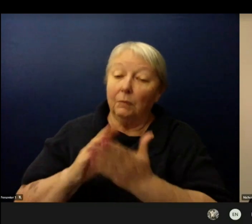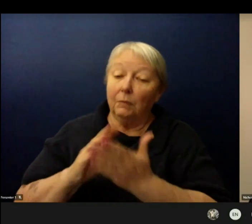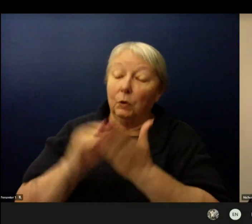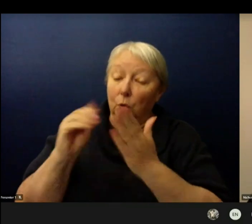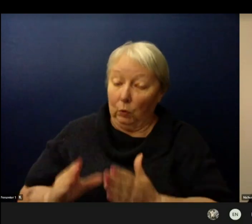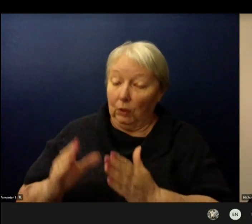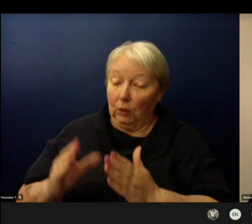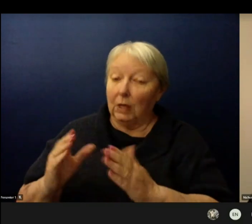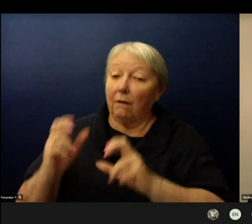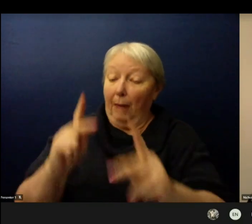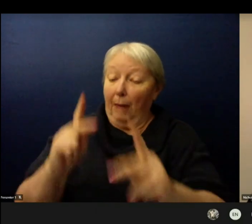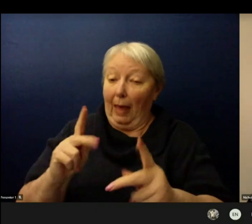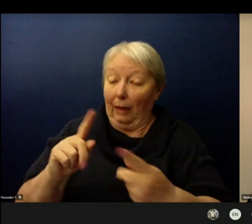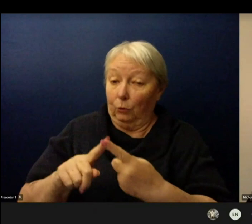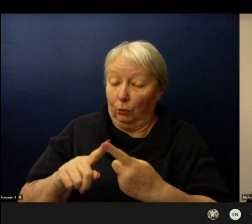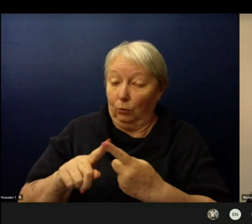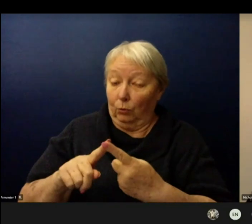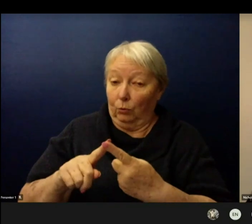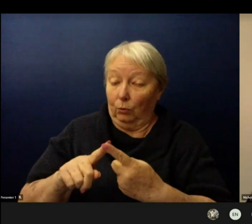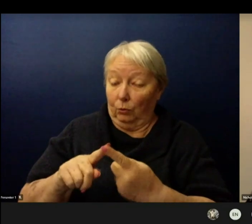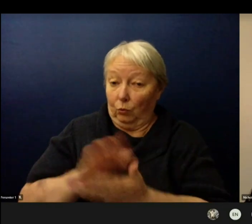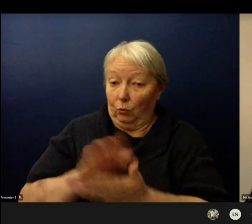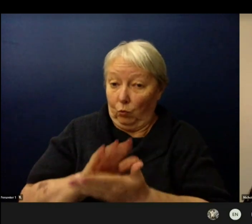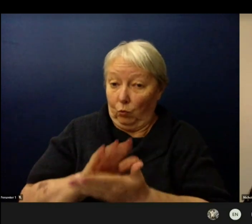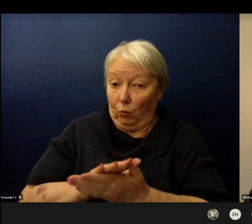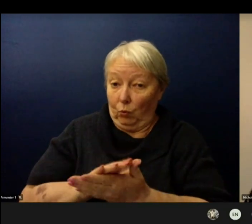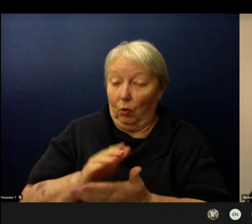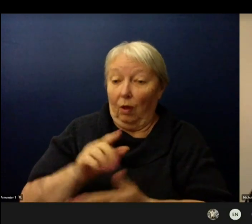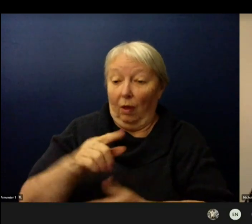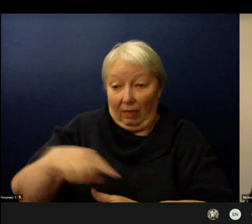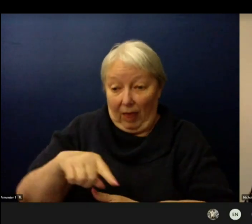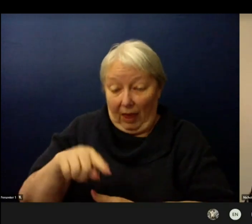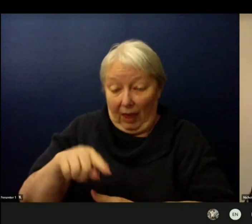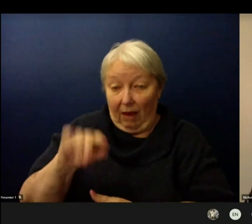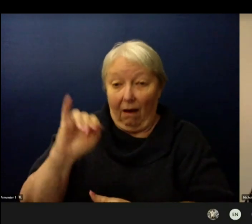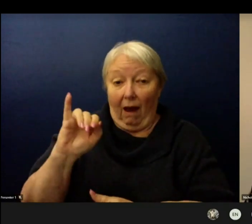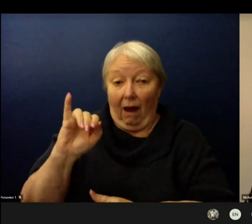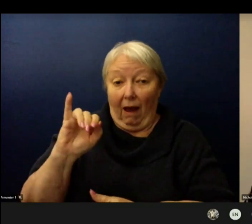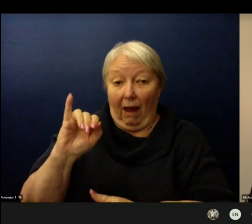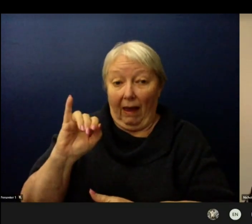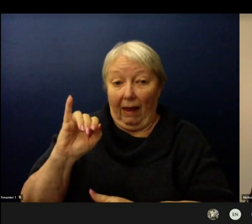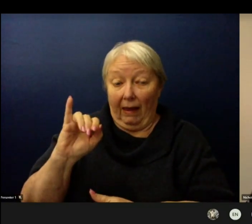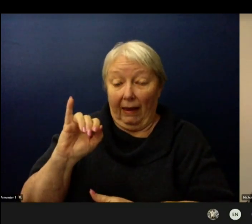And I'm pleased to share that we have not seen widespread transmission of COVID-19 within the district.